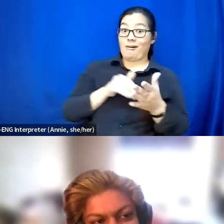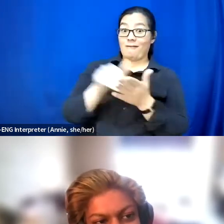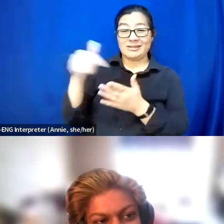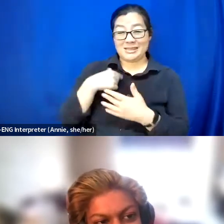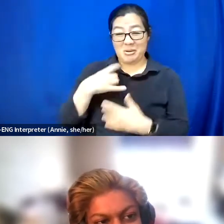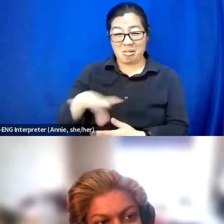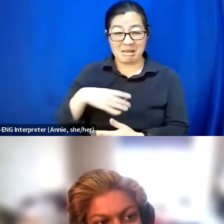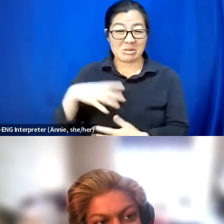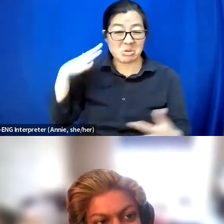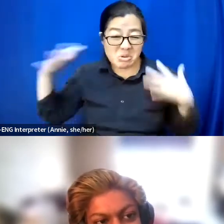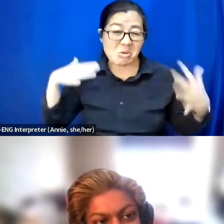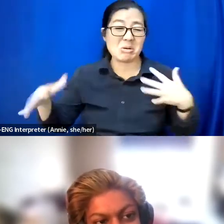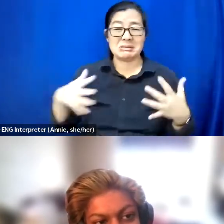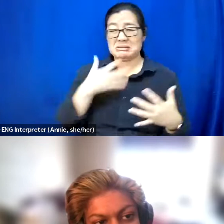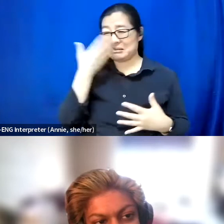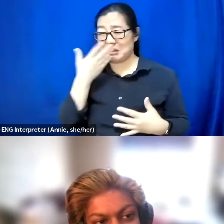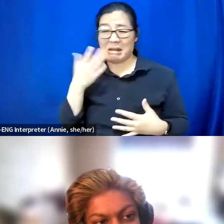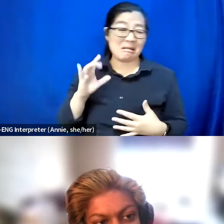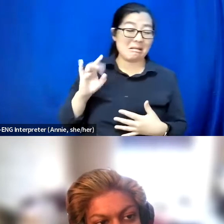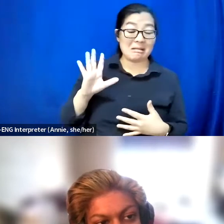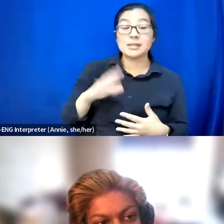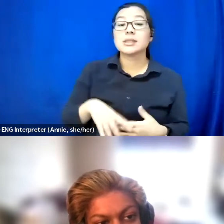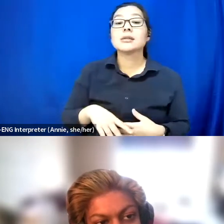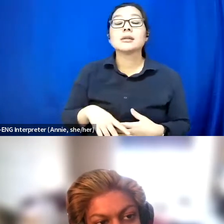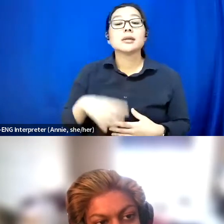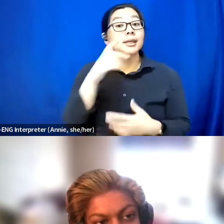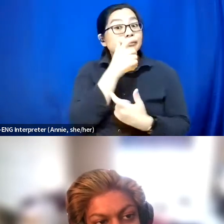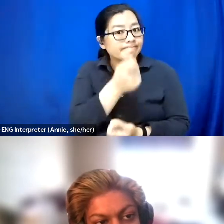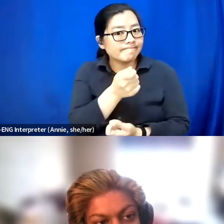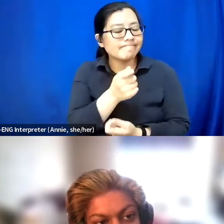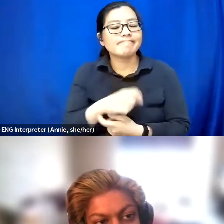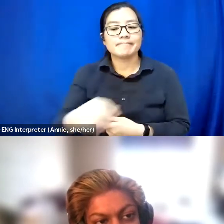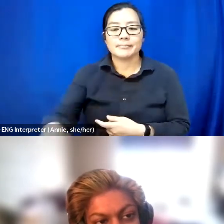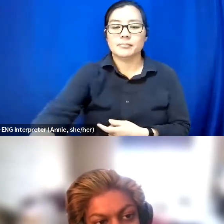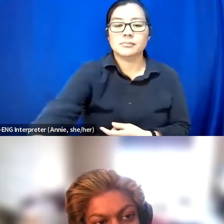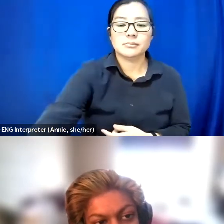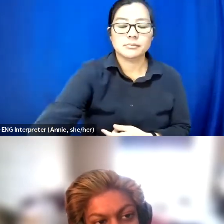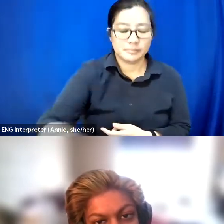but interestingly, going to this event on Sunday.